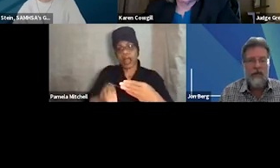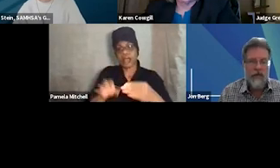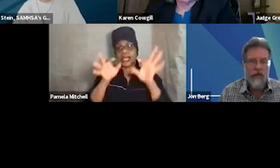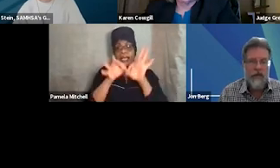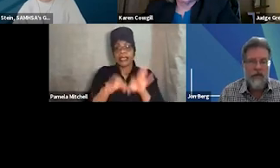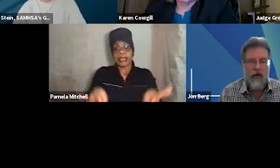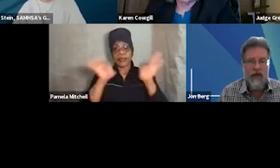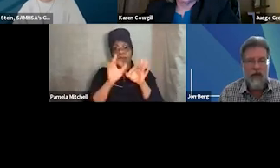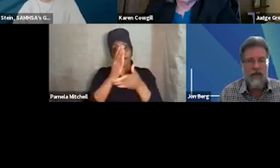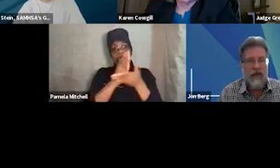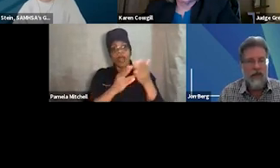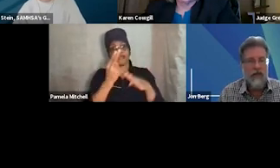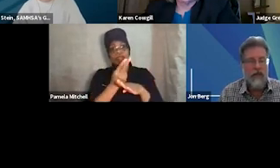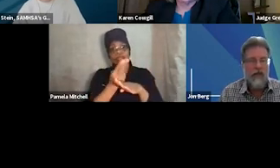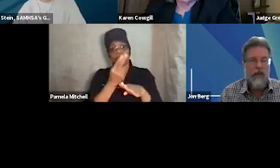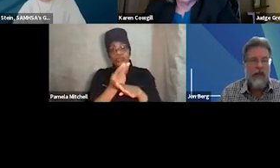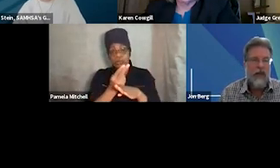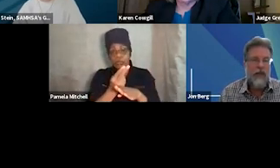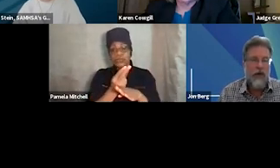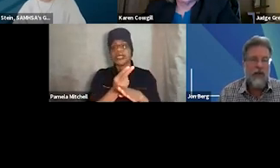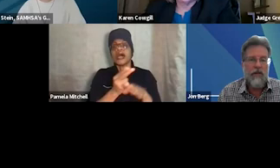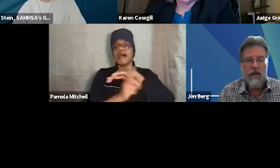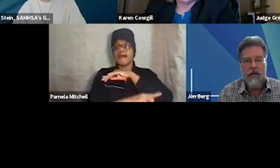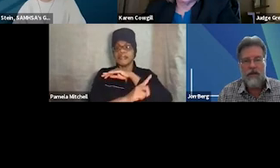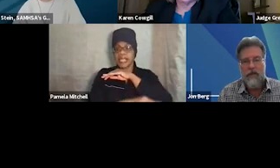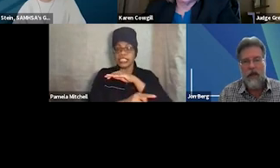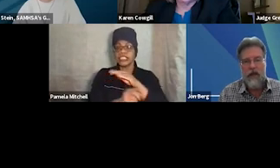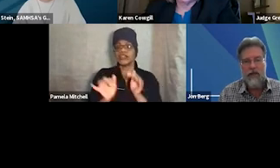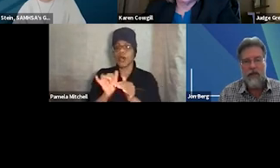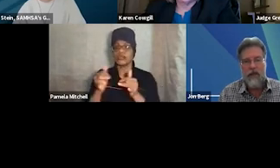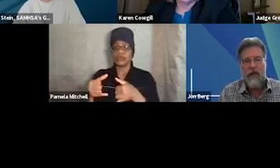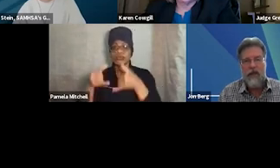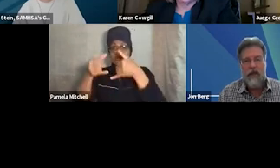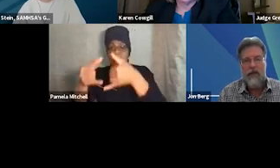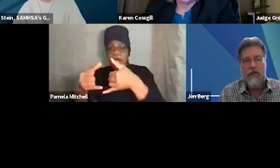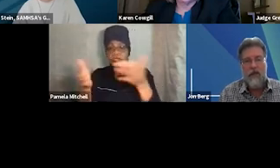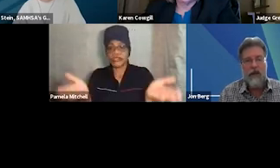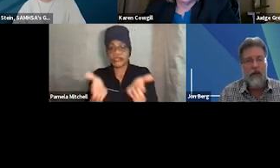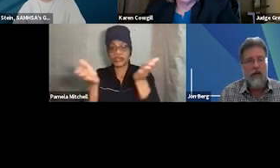is the use of graduated sanctions and rewards to encourage compliance. And as you probably know,